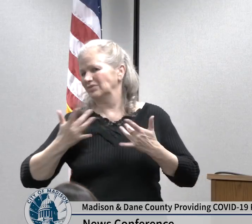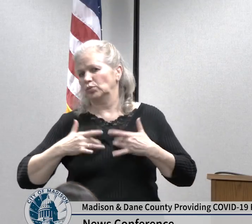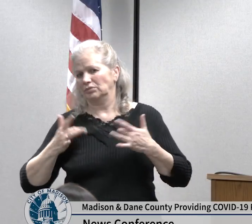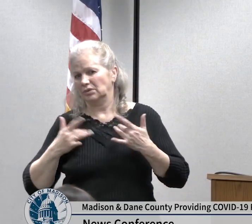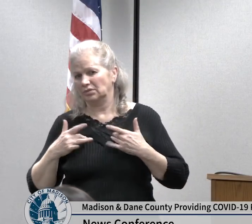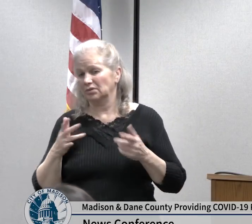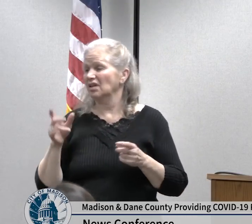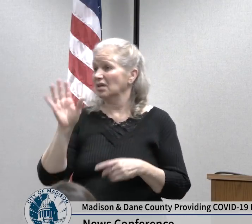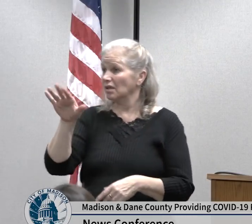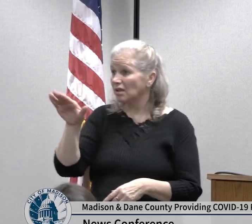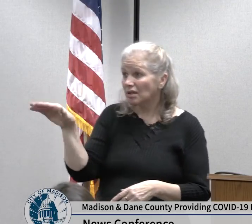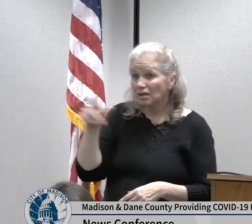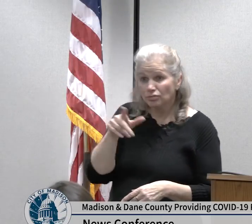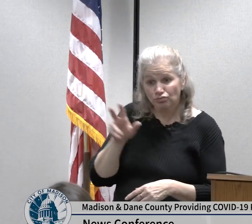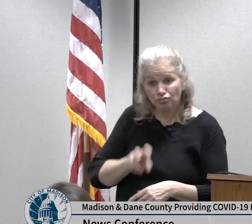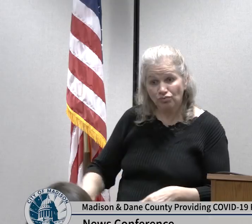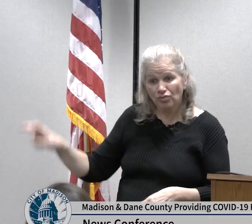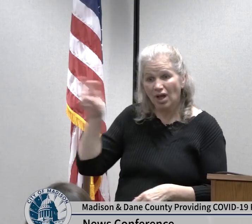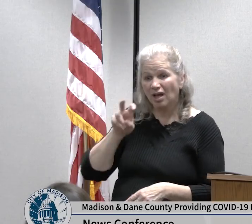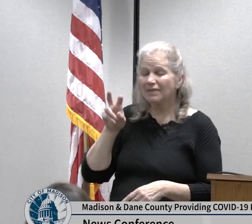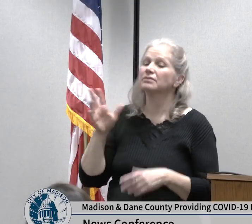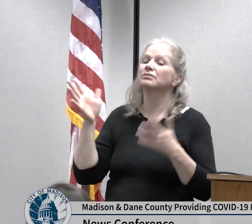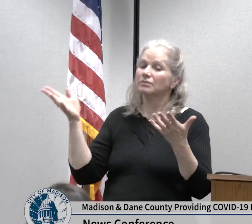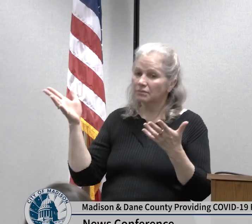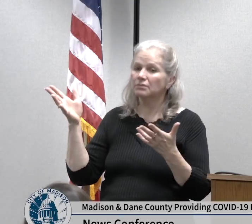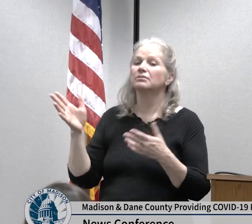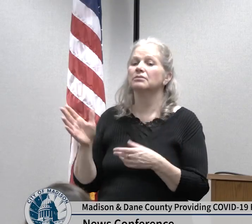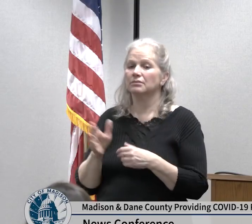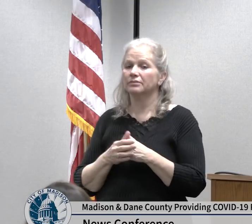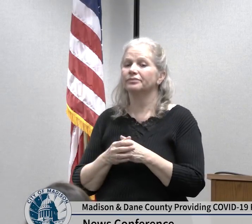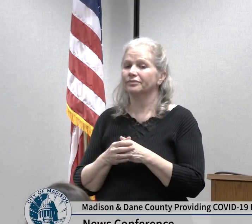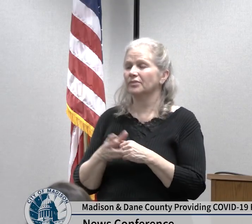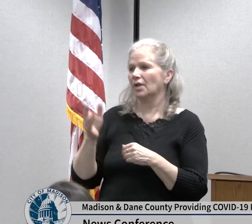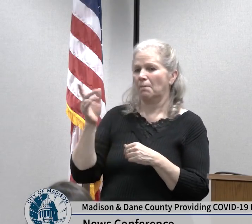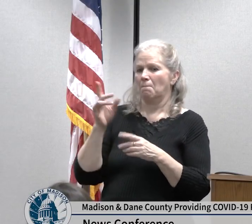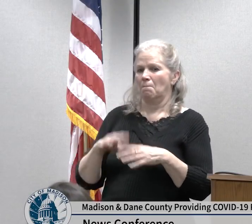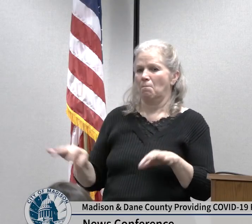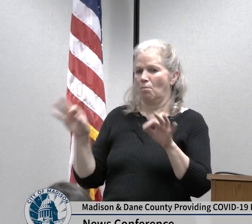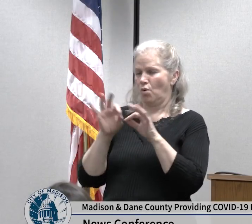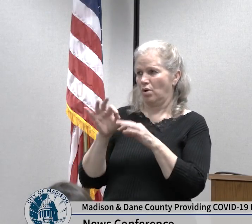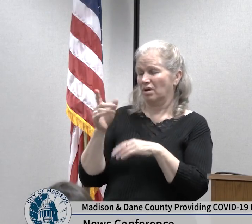14-day self quarantine upon your return the Wisconsin Department of Health